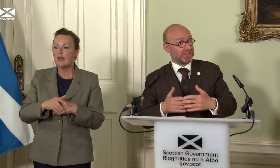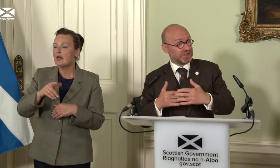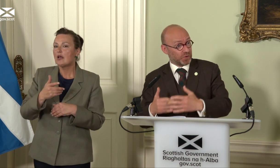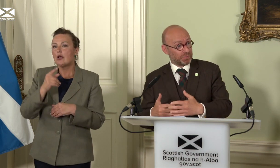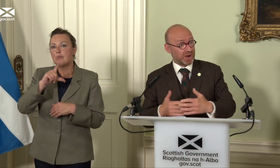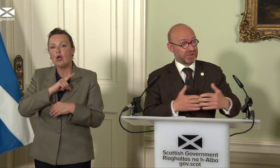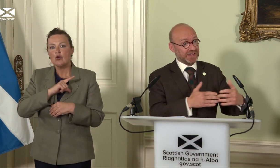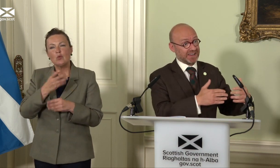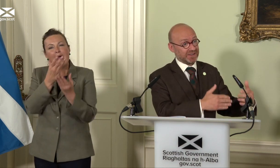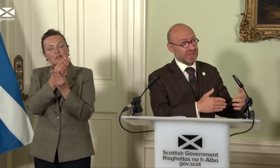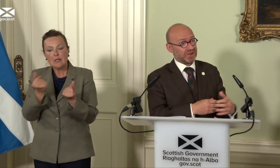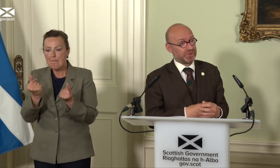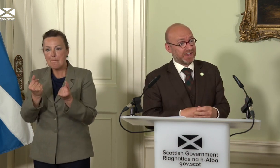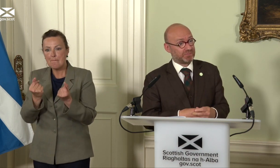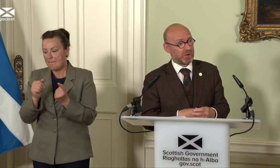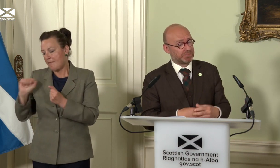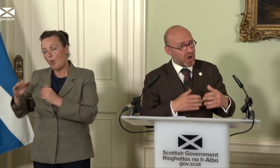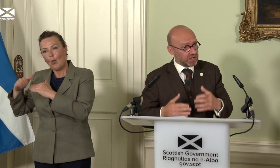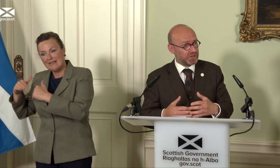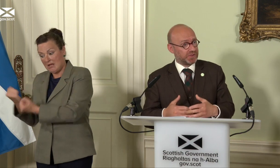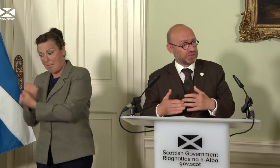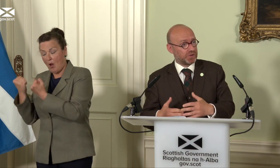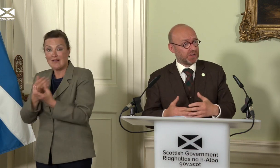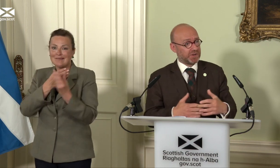devolved powers and reserved powers, partly between the Scottish Government